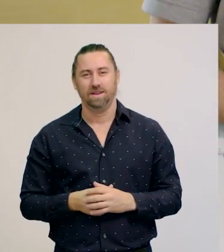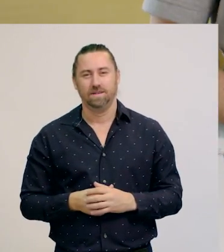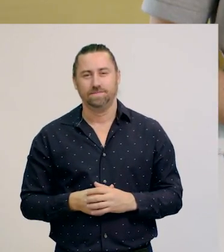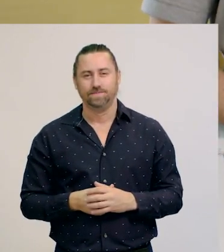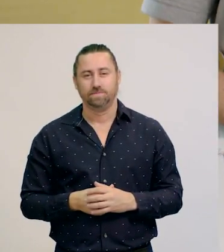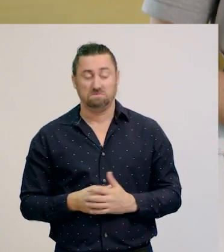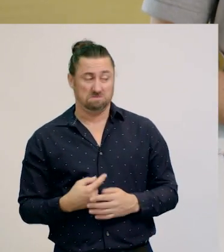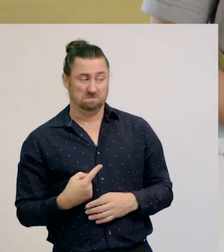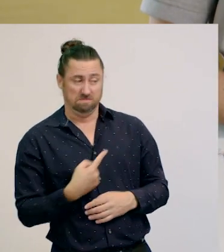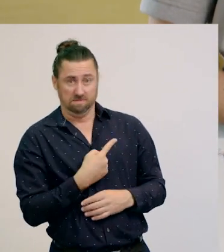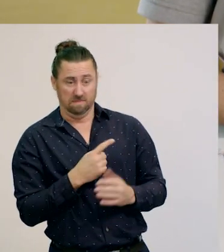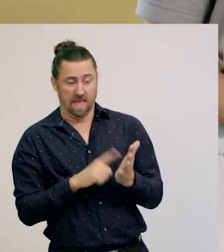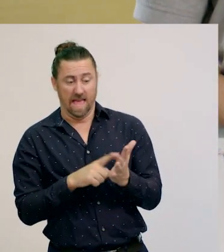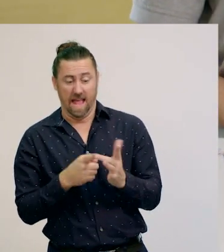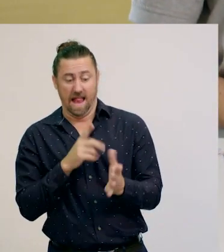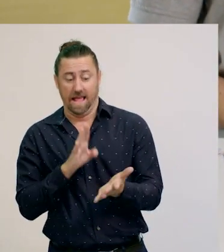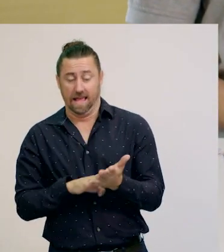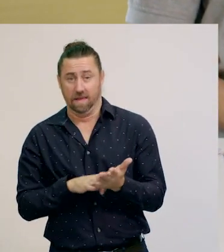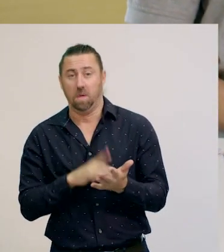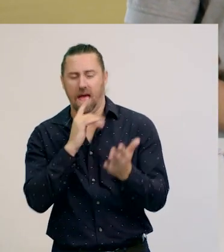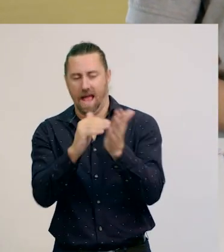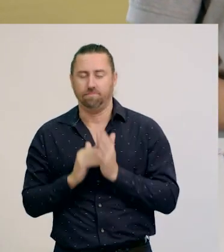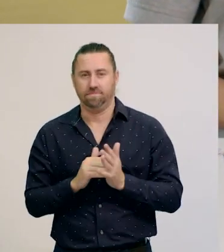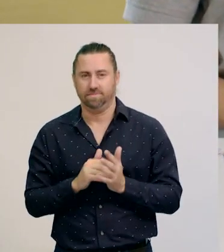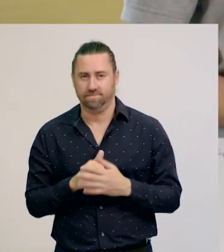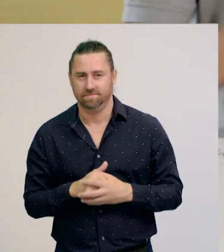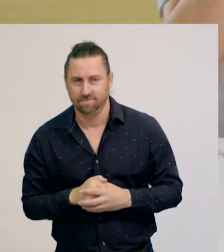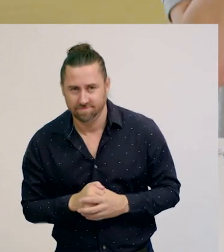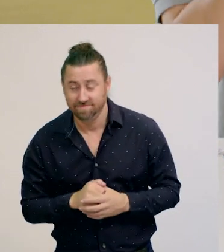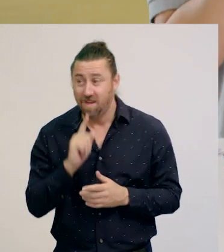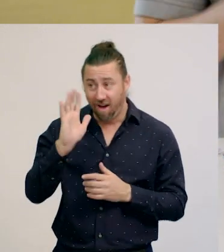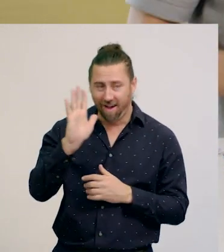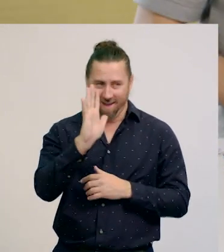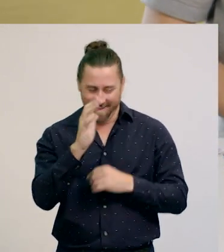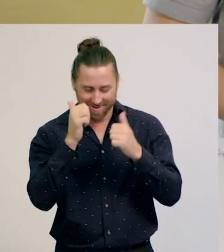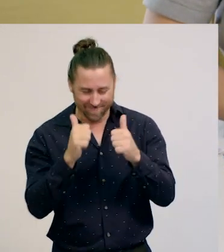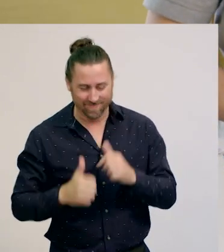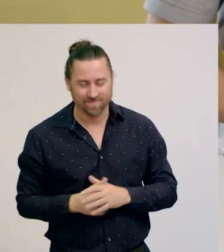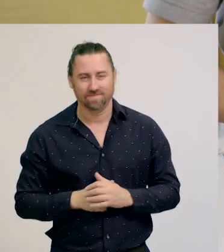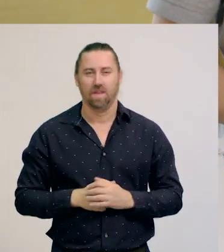Let’s invite Liam to help us, with the next example. Hi, Liam. Hi, Annie.